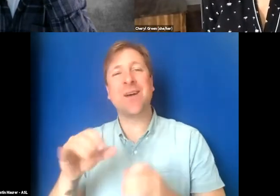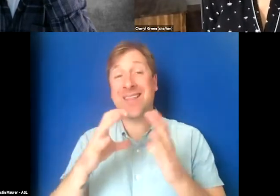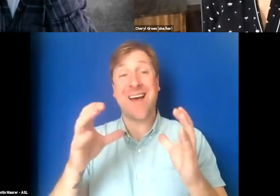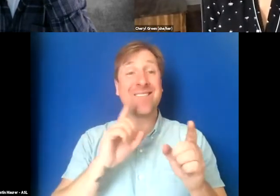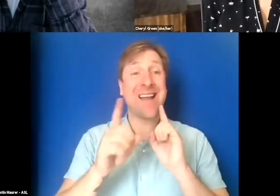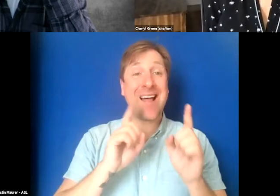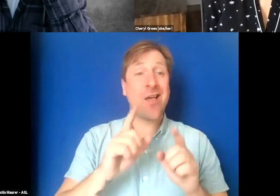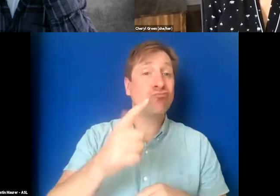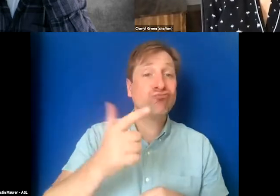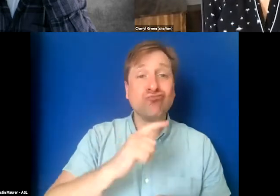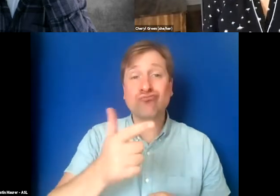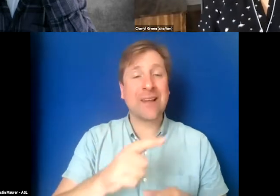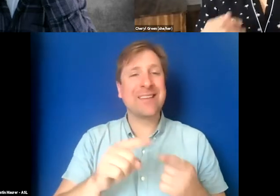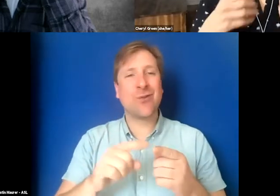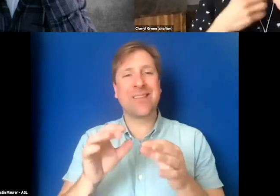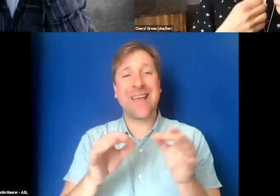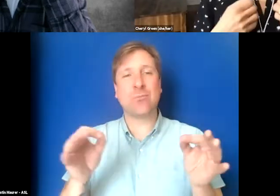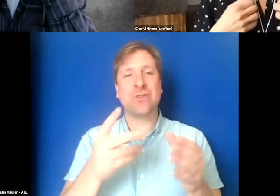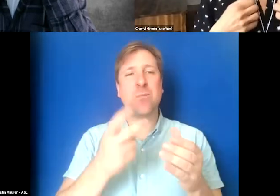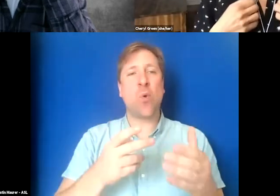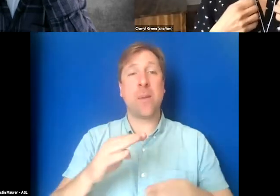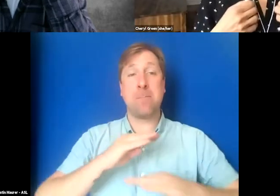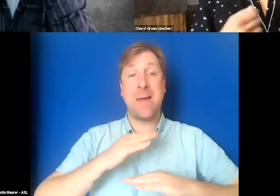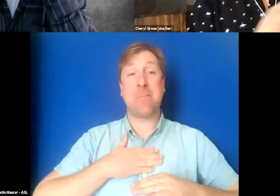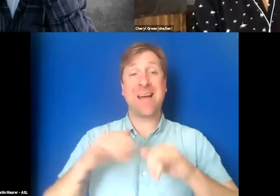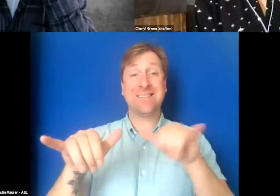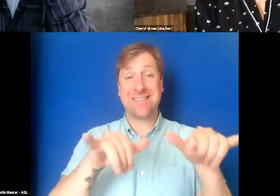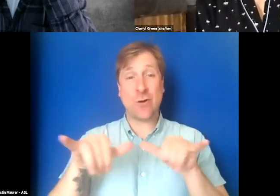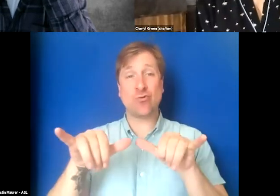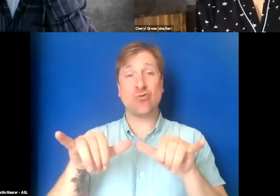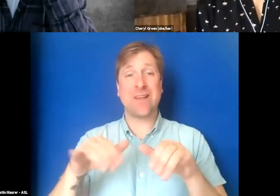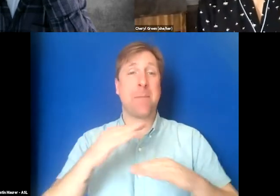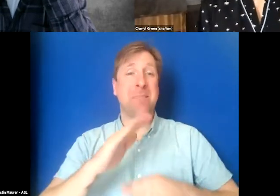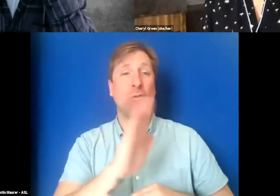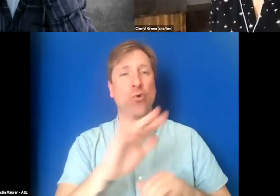until the captions both met my standards and met her standards.